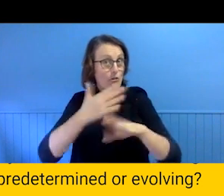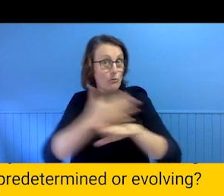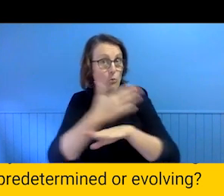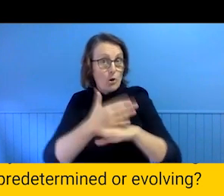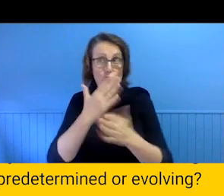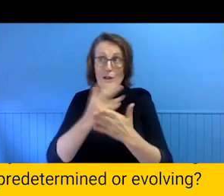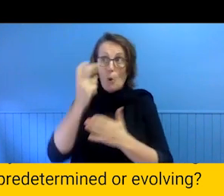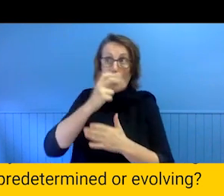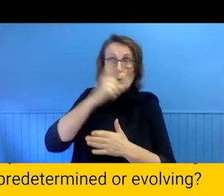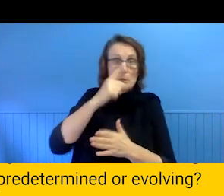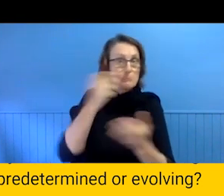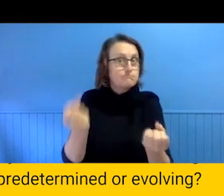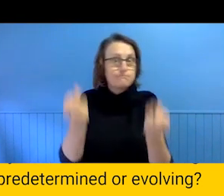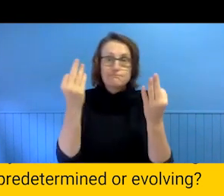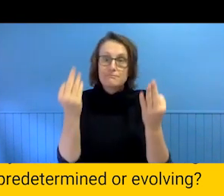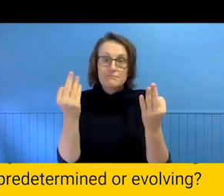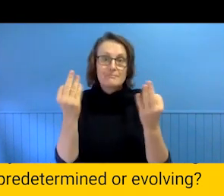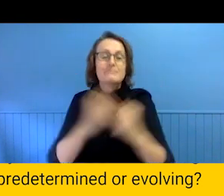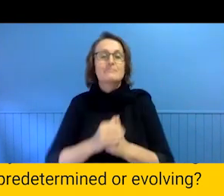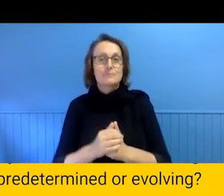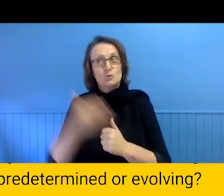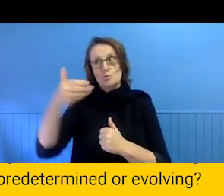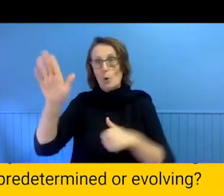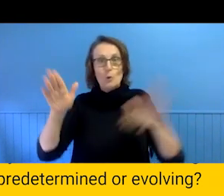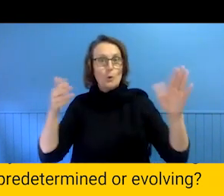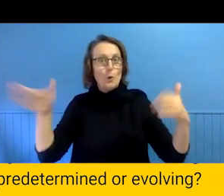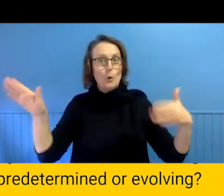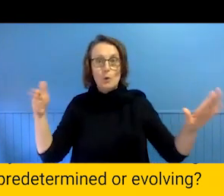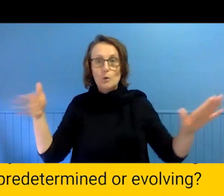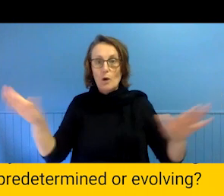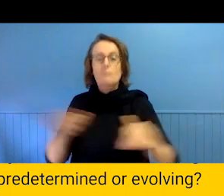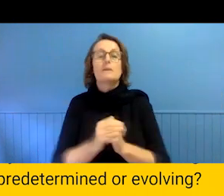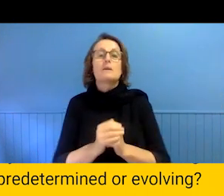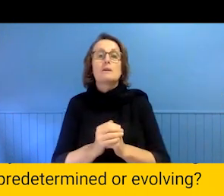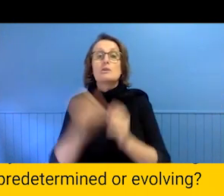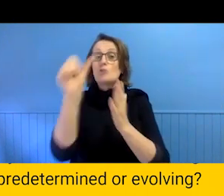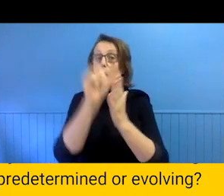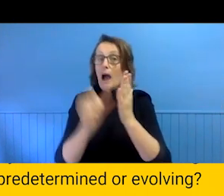So, what we do is, as artistic directors, we take turns leading pro joked.